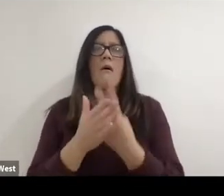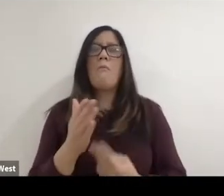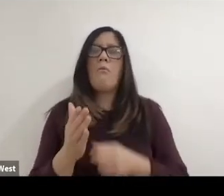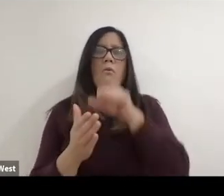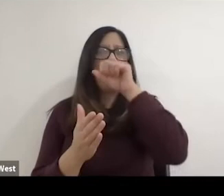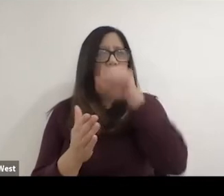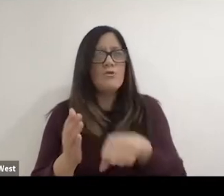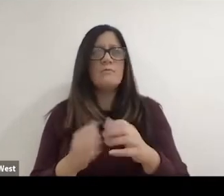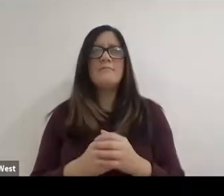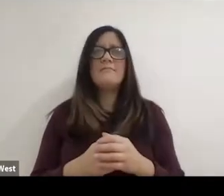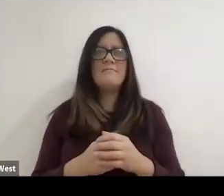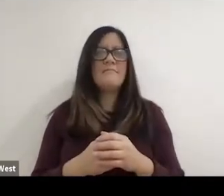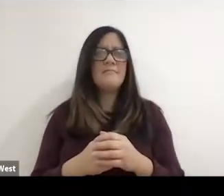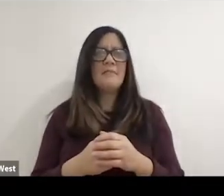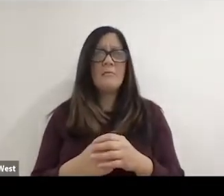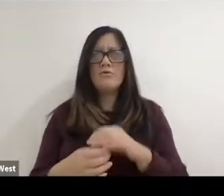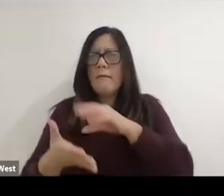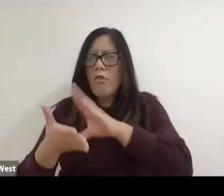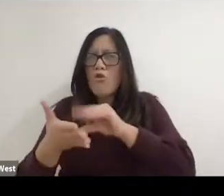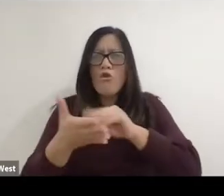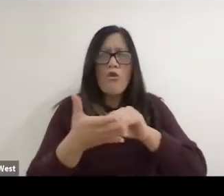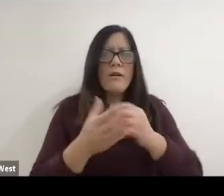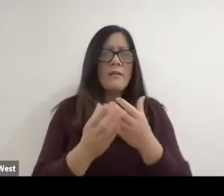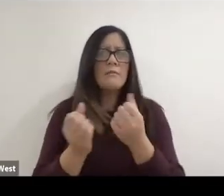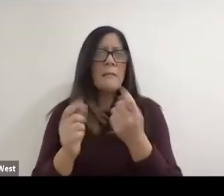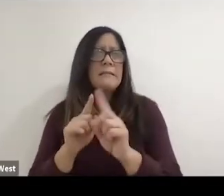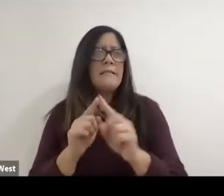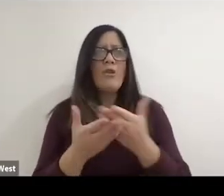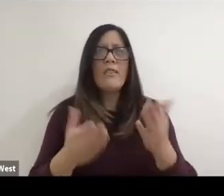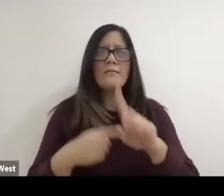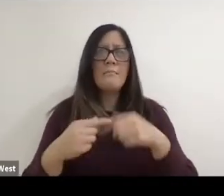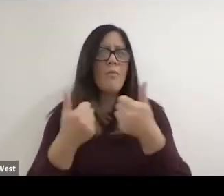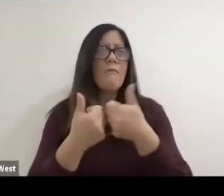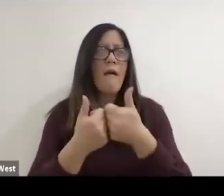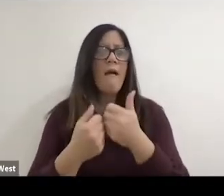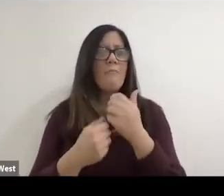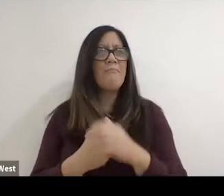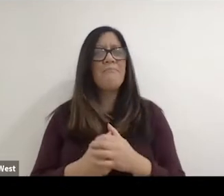the playing if not even more. You know, learning there's so many facets to learn about the game.